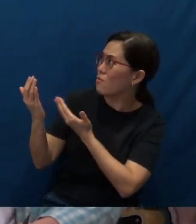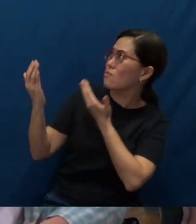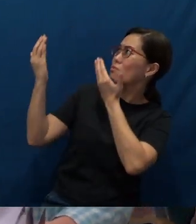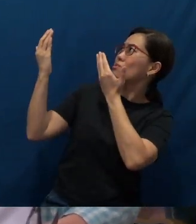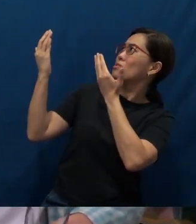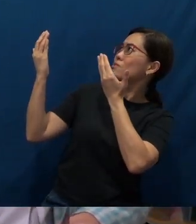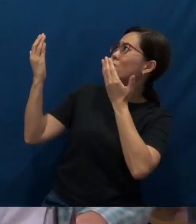None.